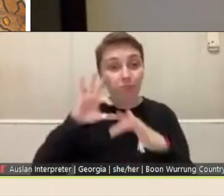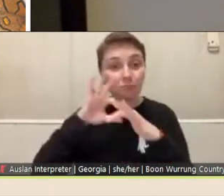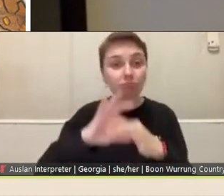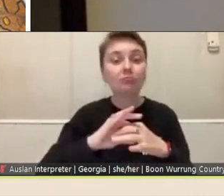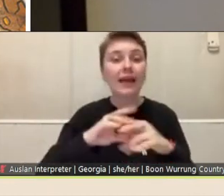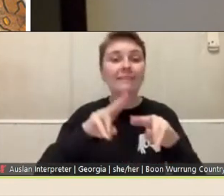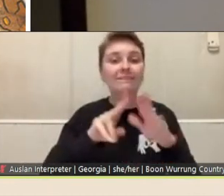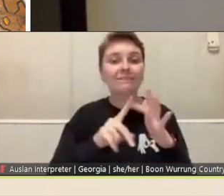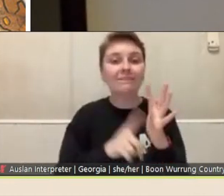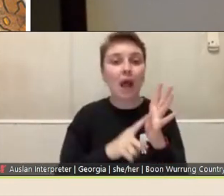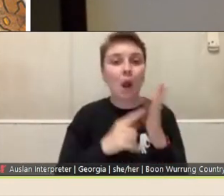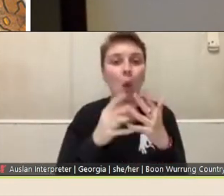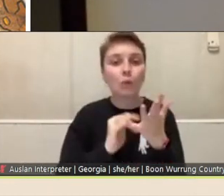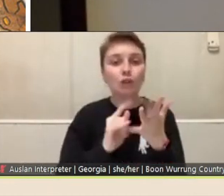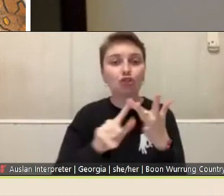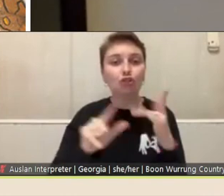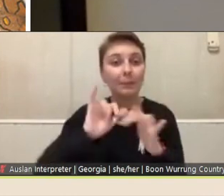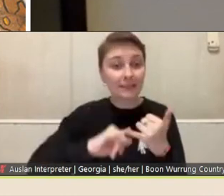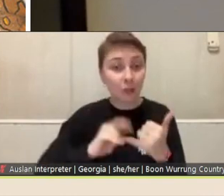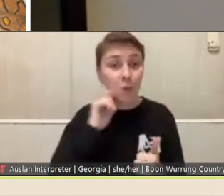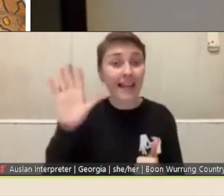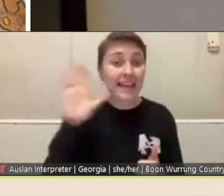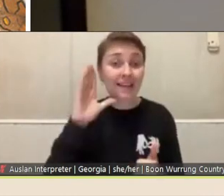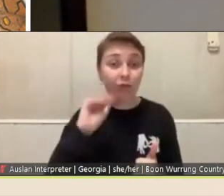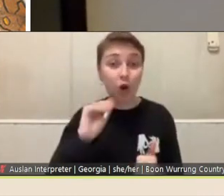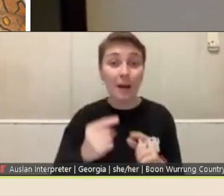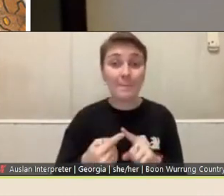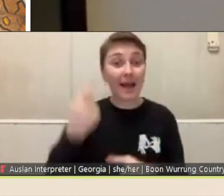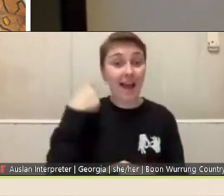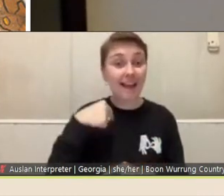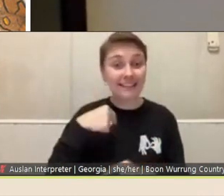We'll hear from one of our former fellows and then our programme partners will talk